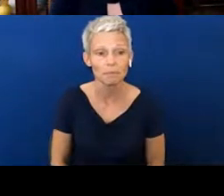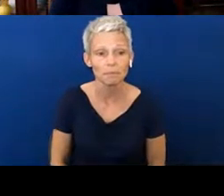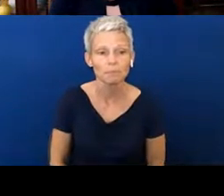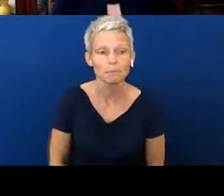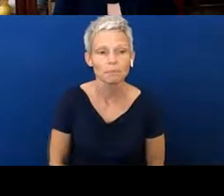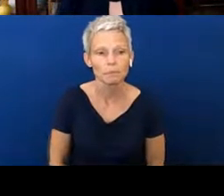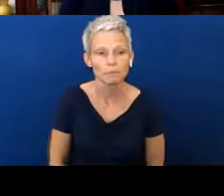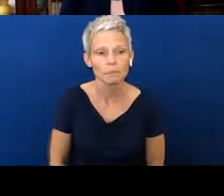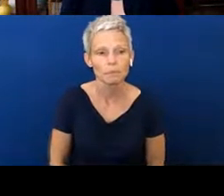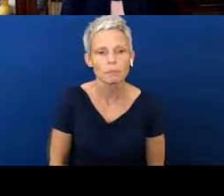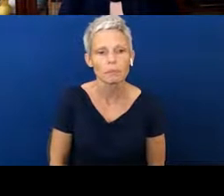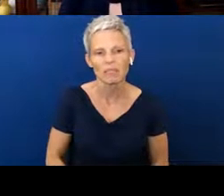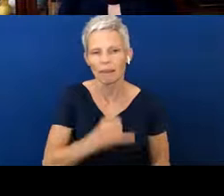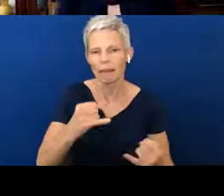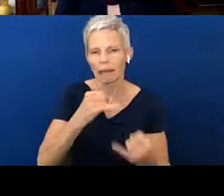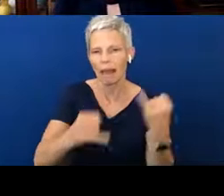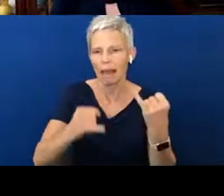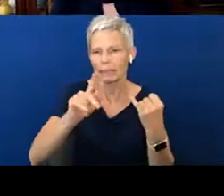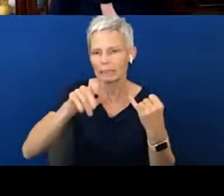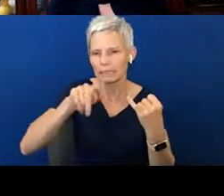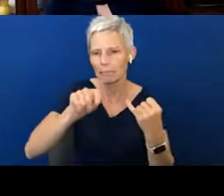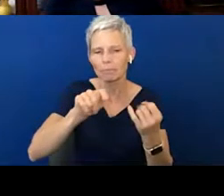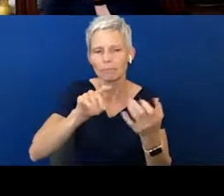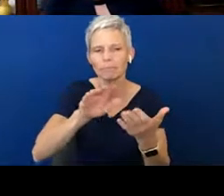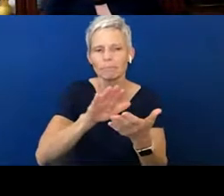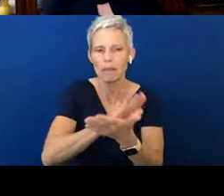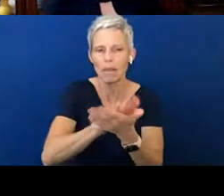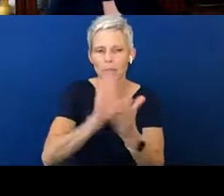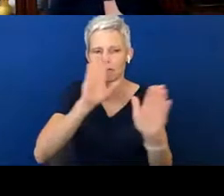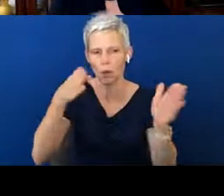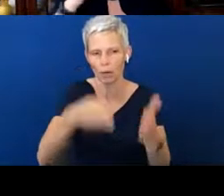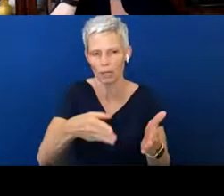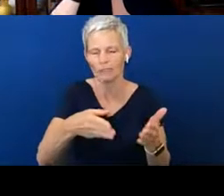This is the last tip sheet I'm going to focus on today, and then we're going to take a break.